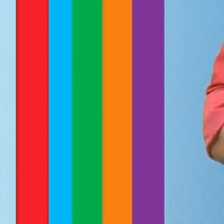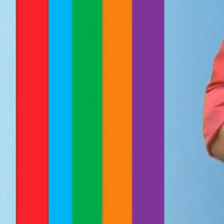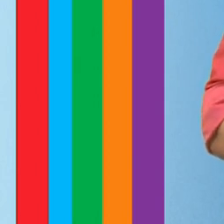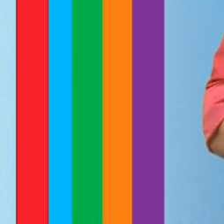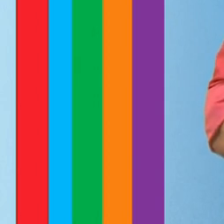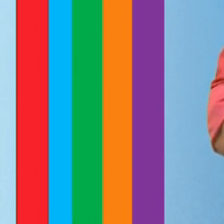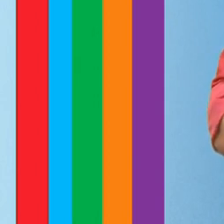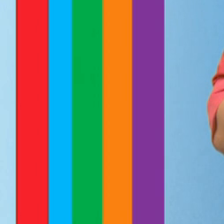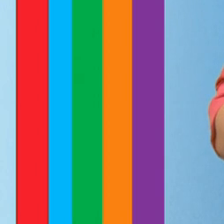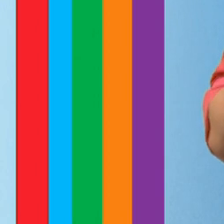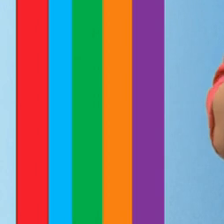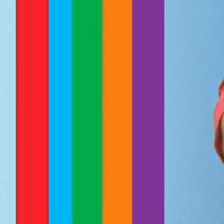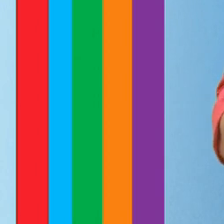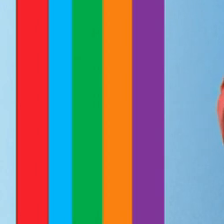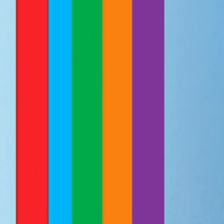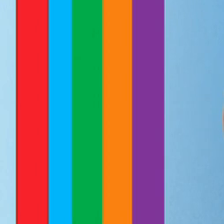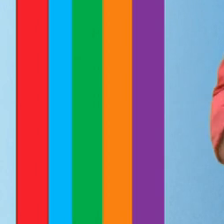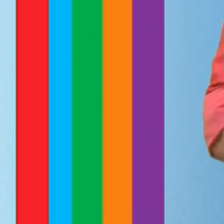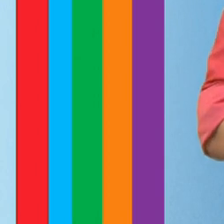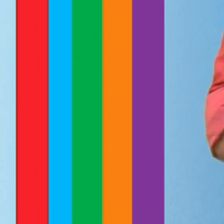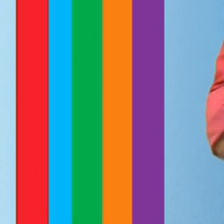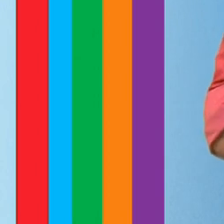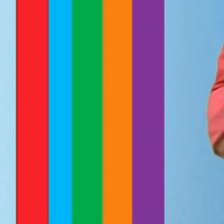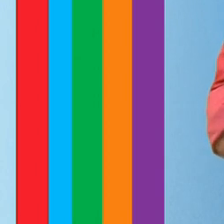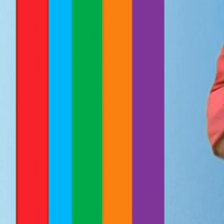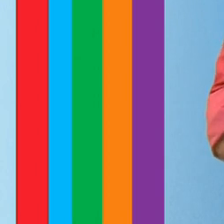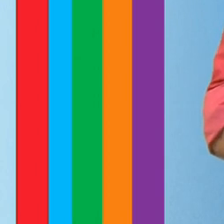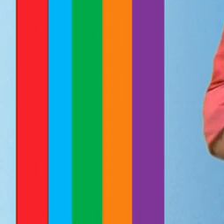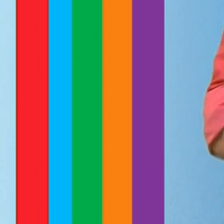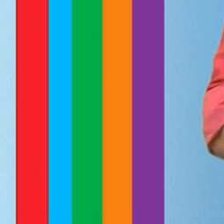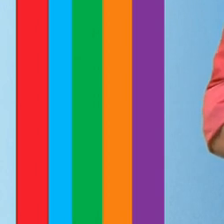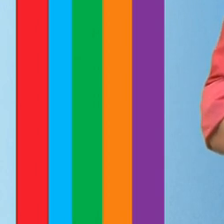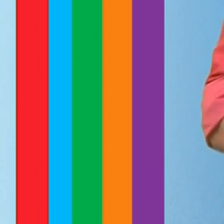will want to know how this looked and felt, for you, your family, and your community.